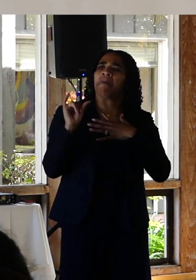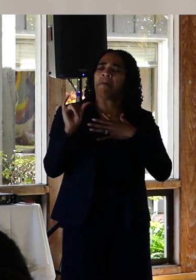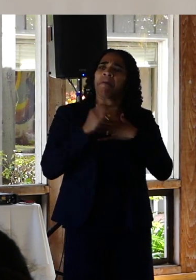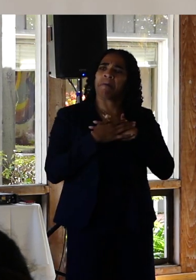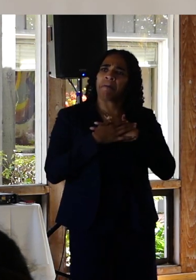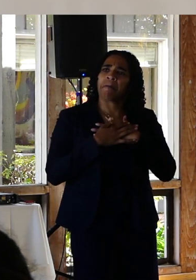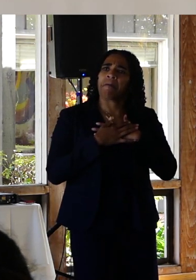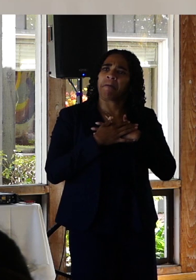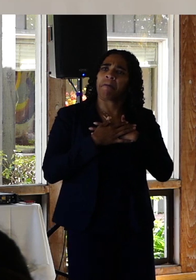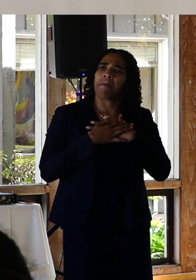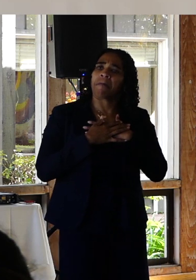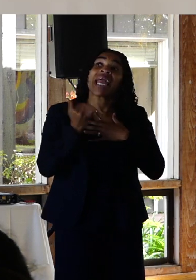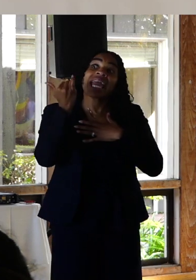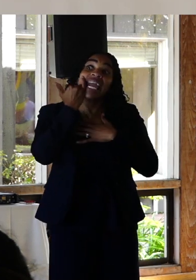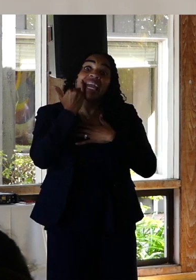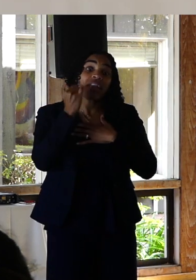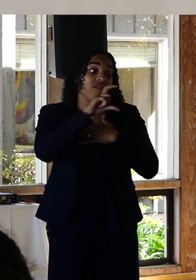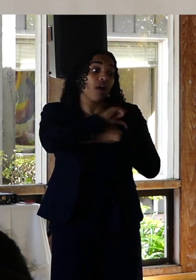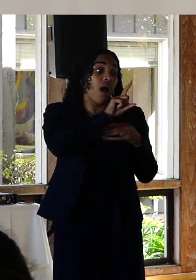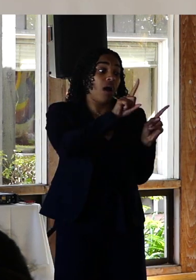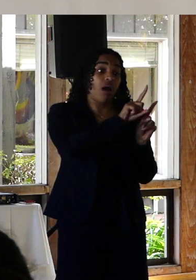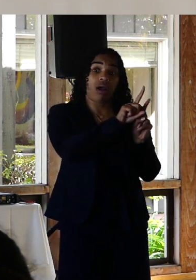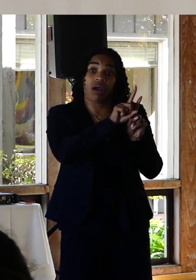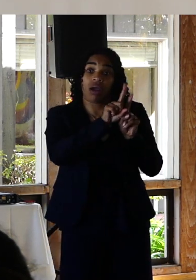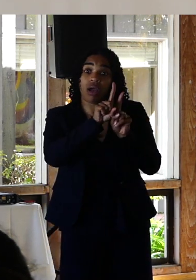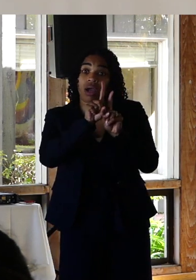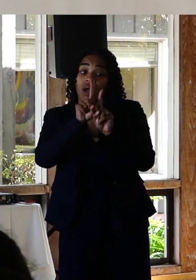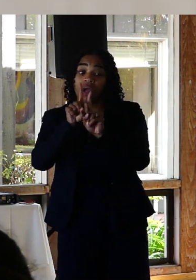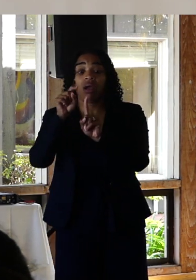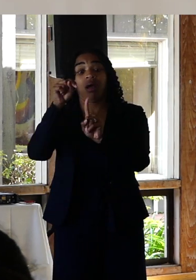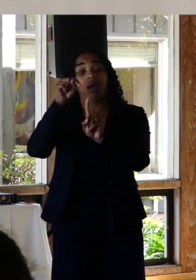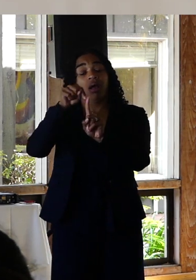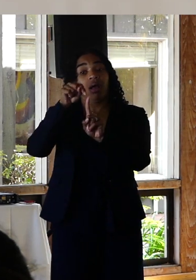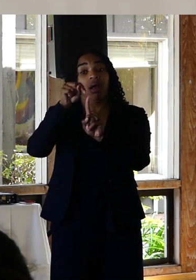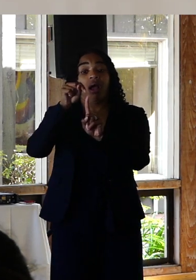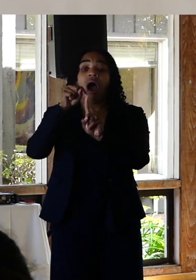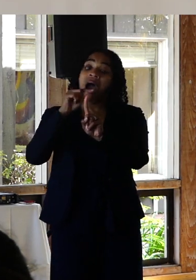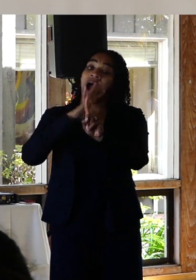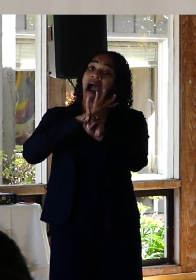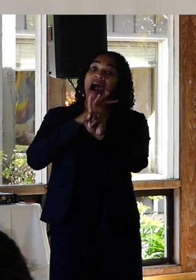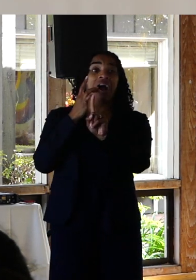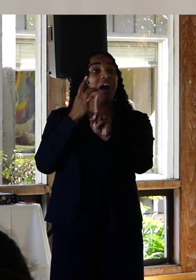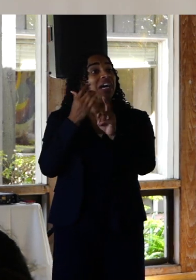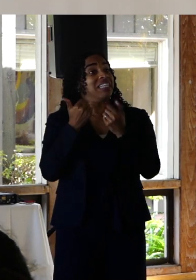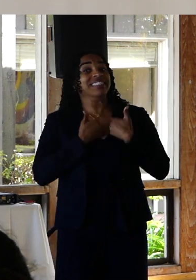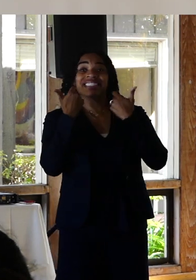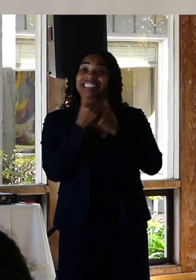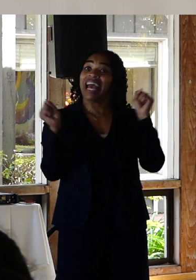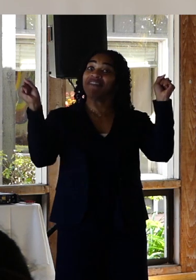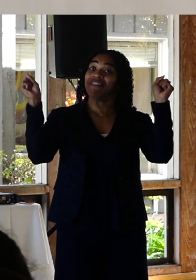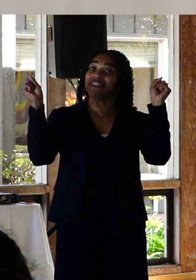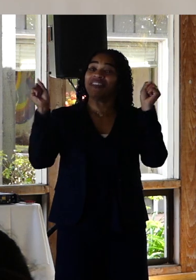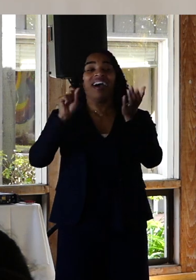walked off the bridge by Golden Gate Bridge patrol officer you are not just one of the feelgood statistics that the San Francisco Chronicle publishes